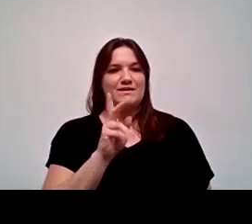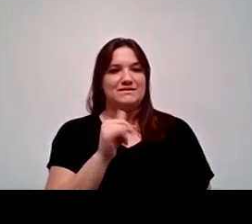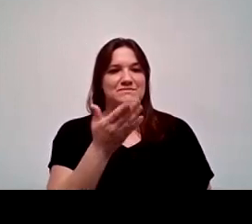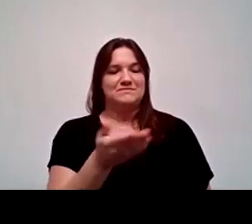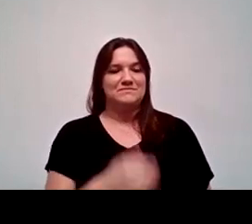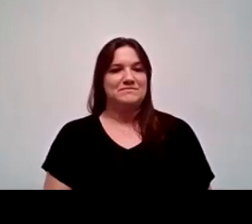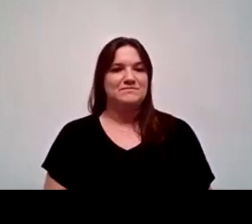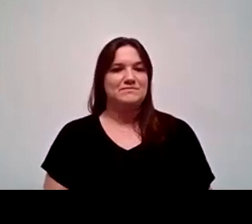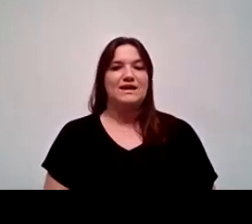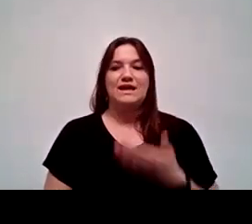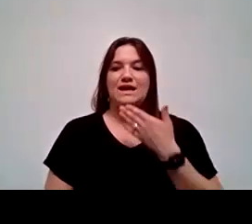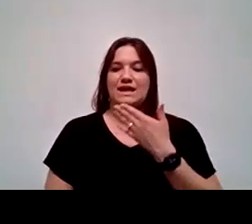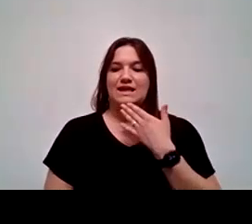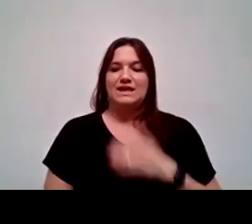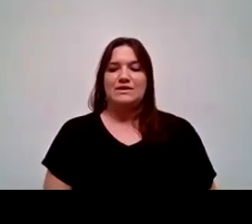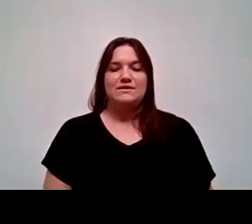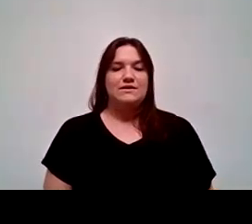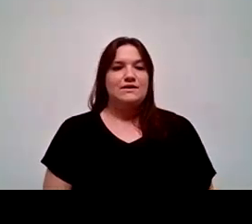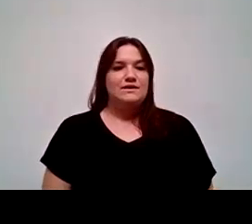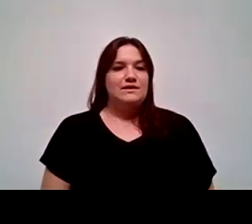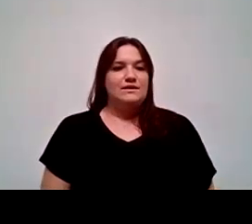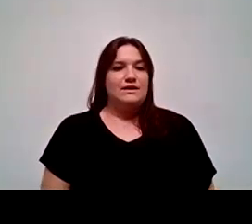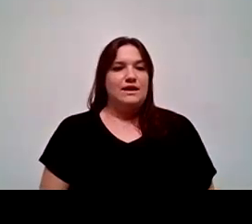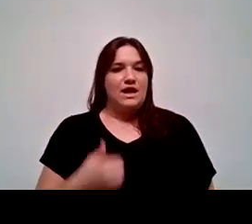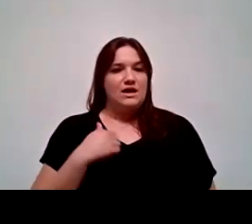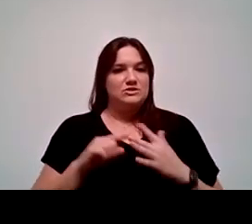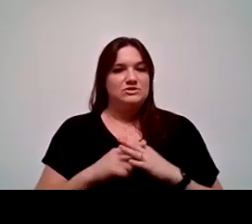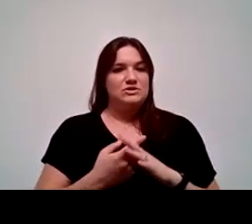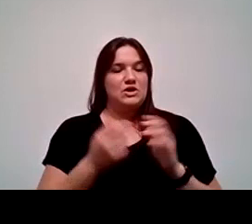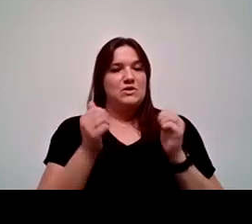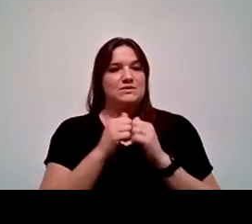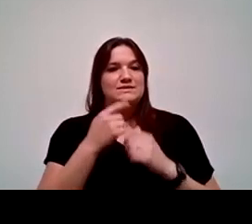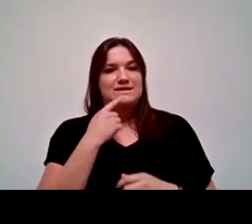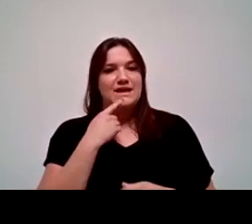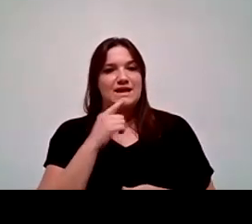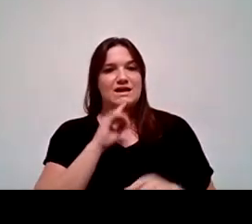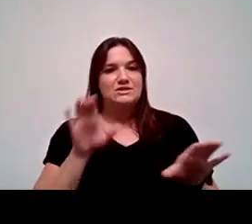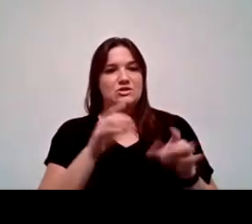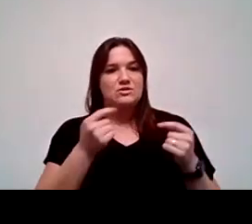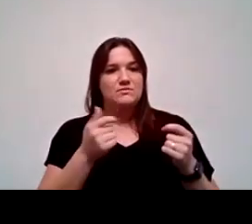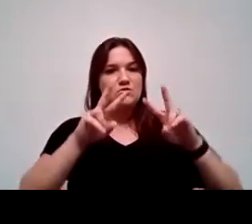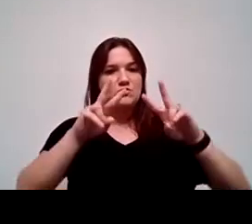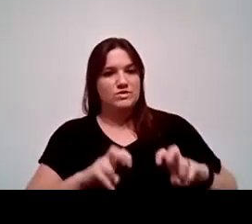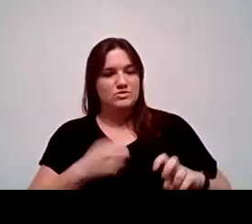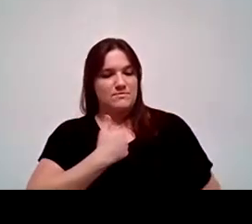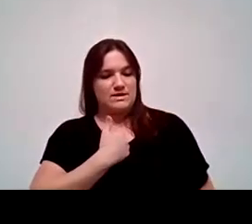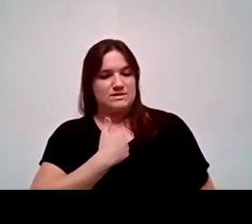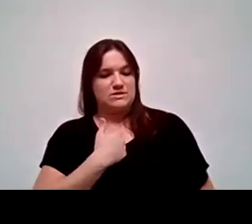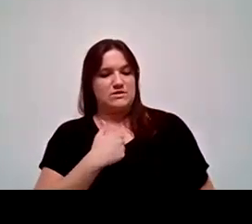Thank you, Dr. Armstrong. I guess I'll begin by simply saying that I did a bit of research myself to take a look at servingness.